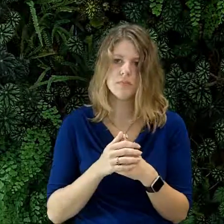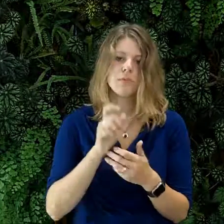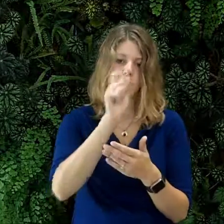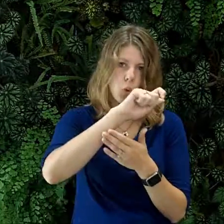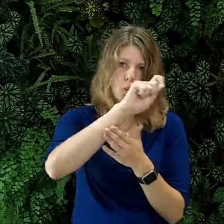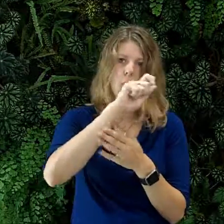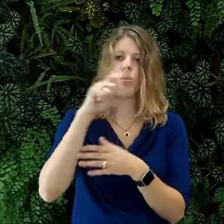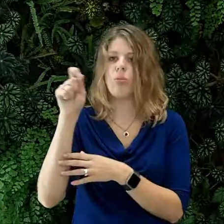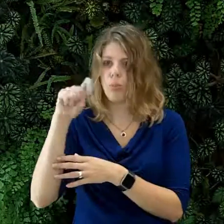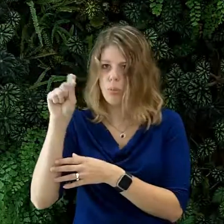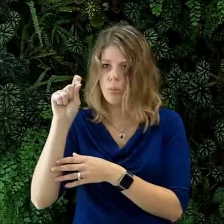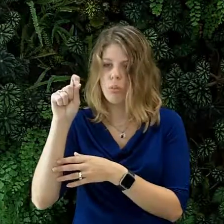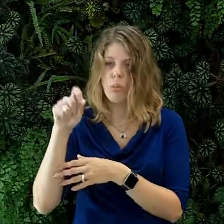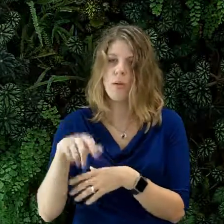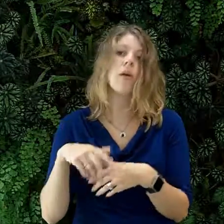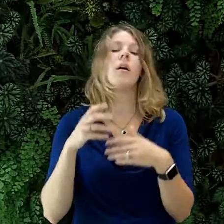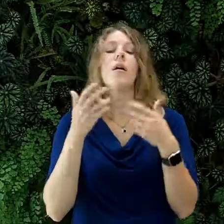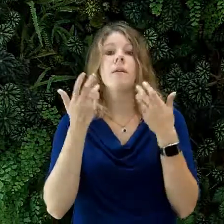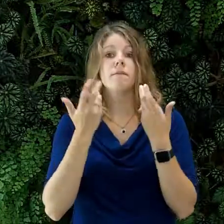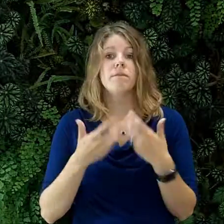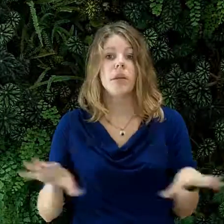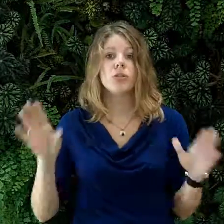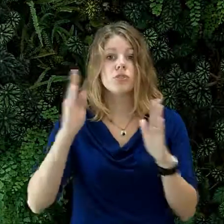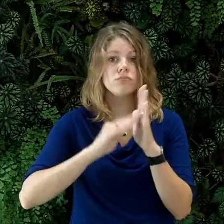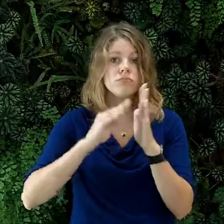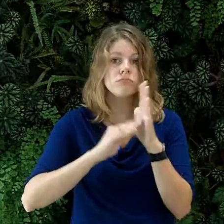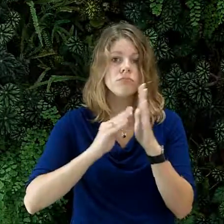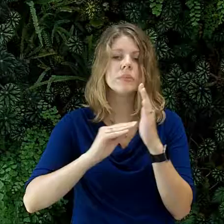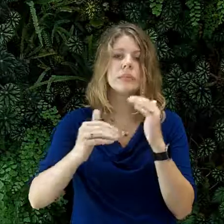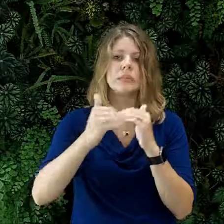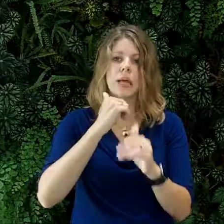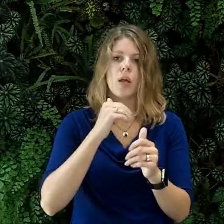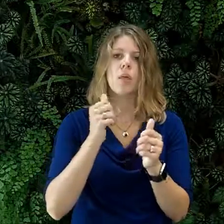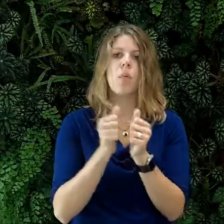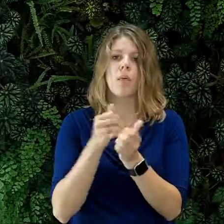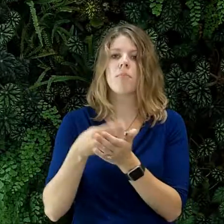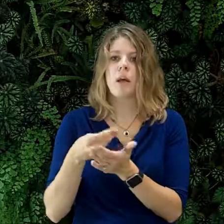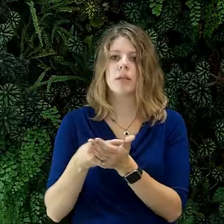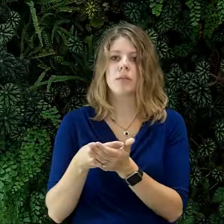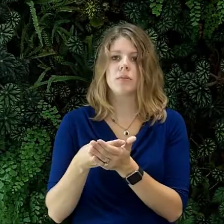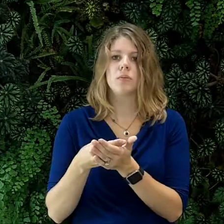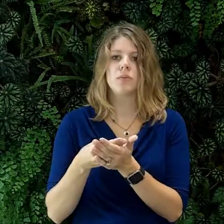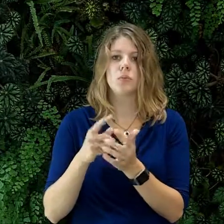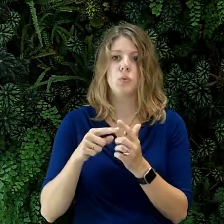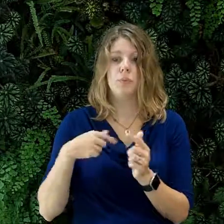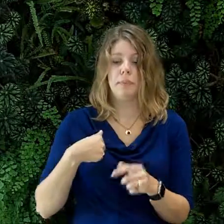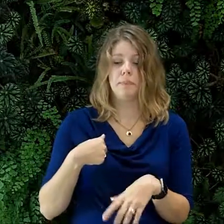and circle it on the form When you have completed filling out the form, sent it to me with the payment enclosed.